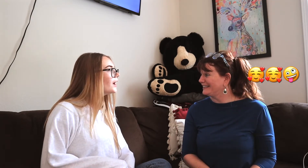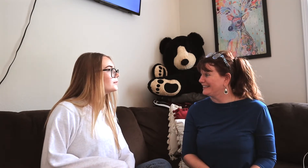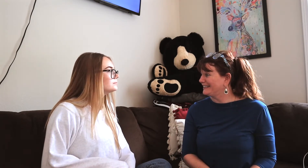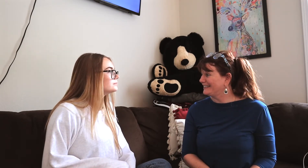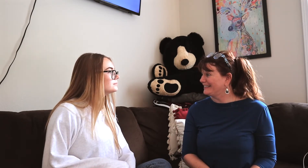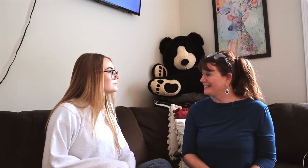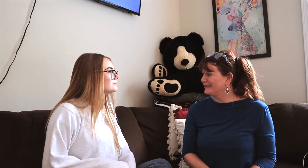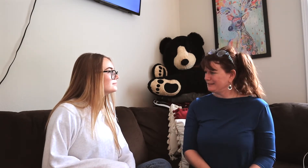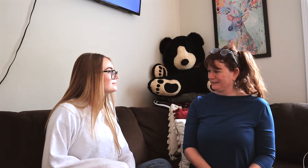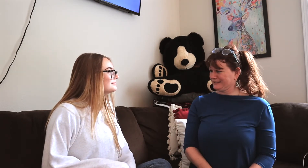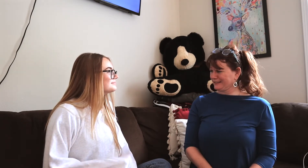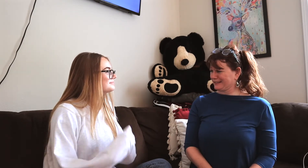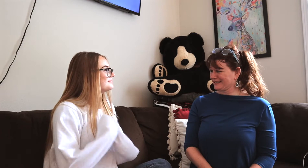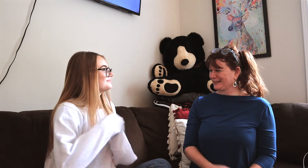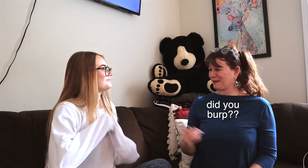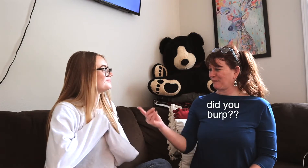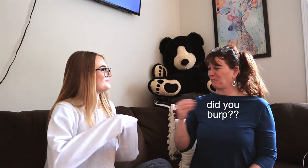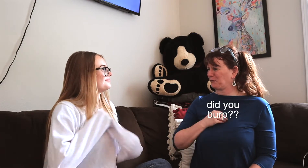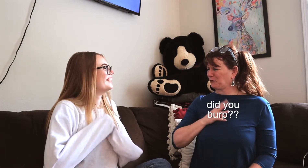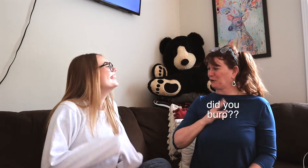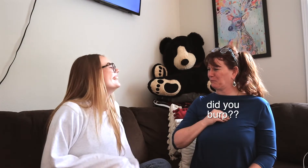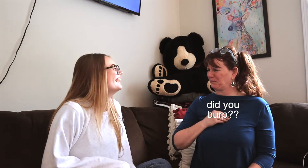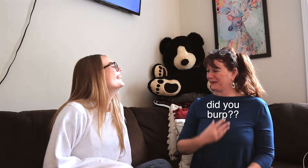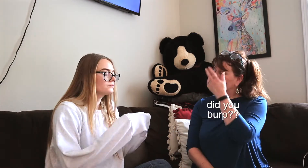*burp* *laughing*